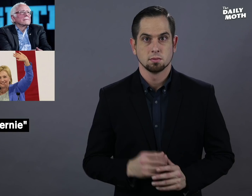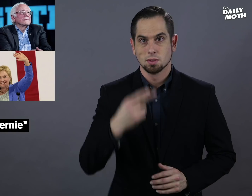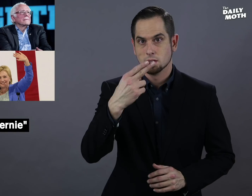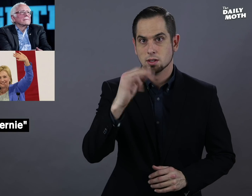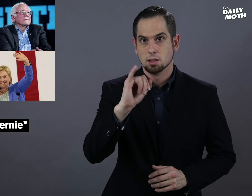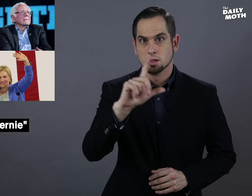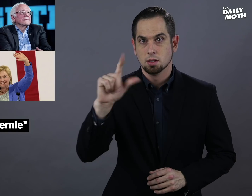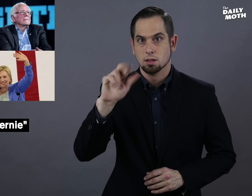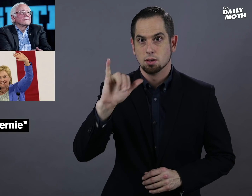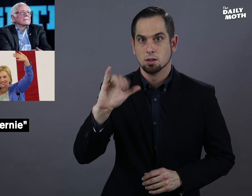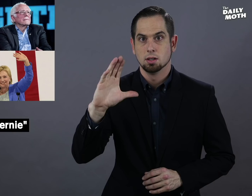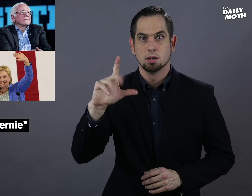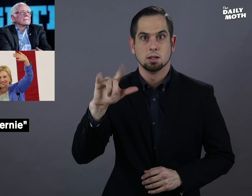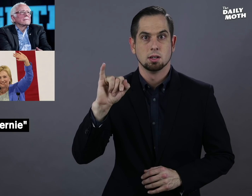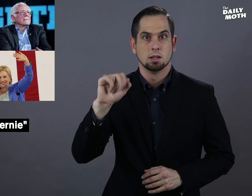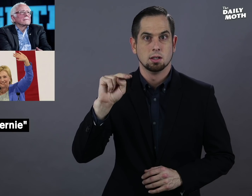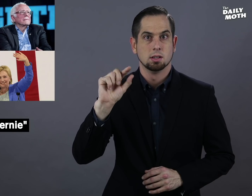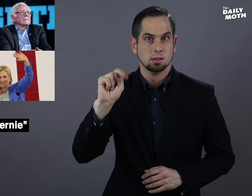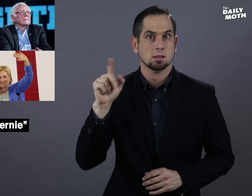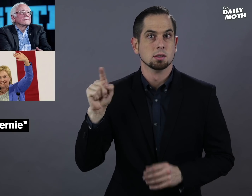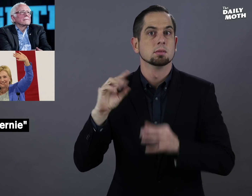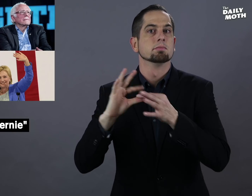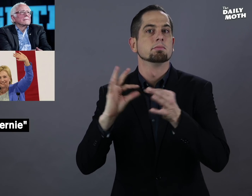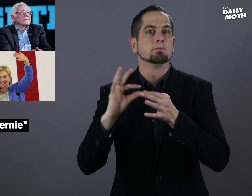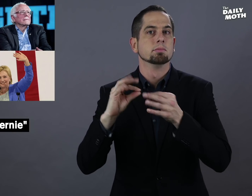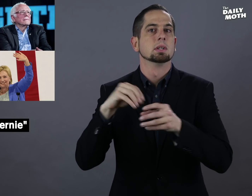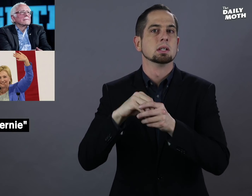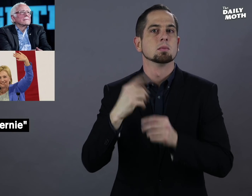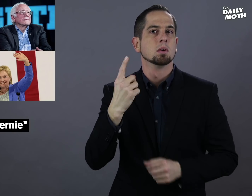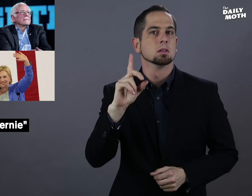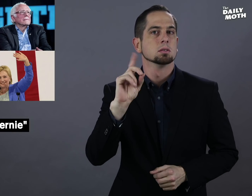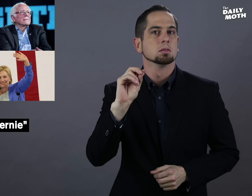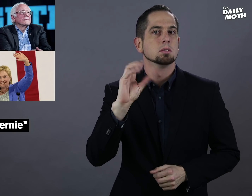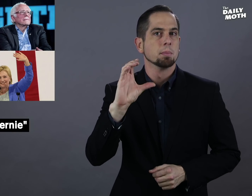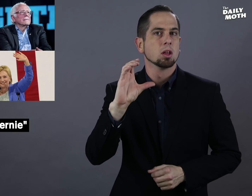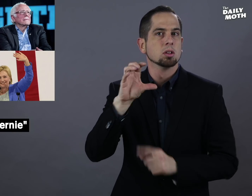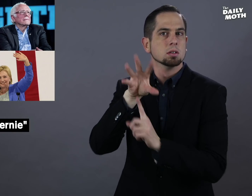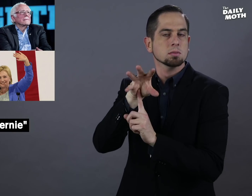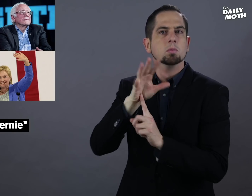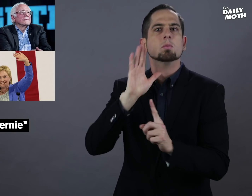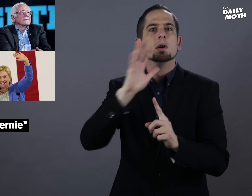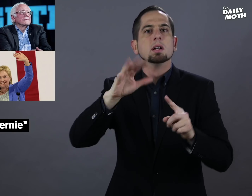Hillary Clinton said in a documentary that will be